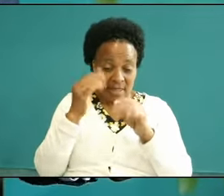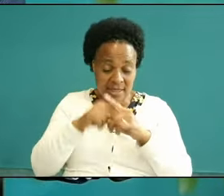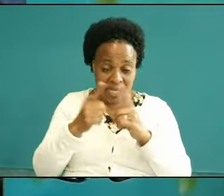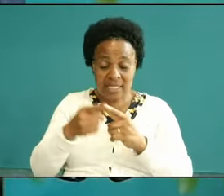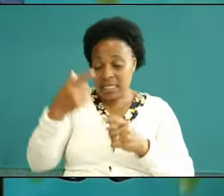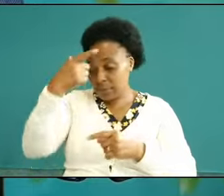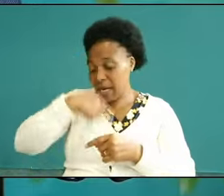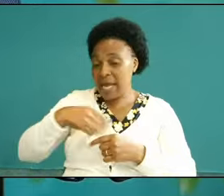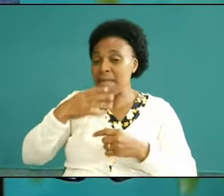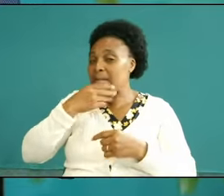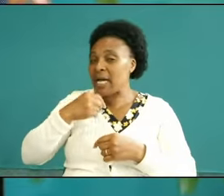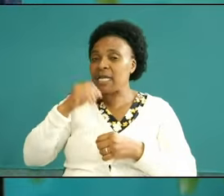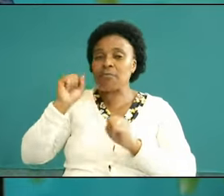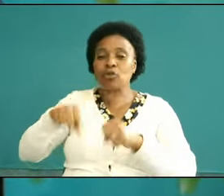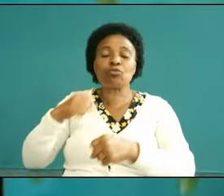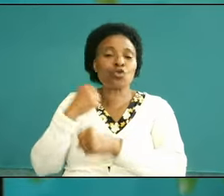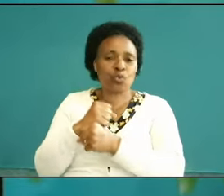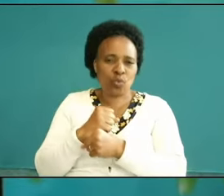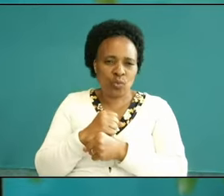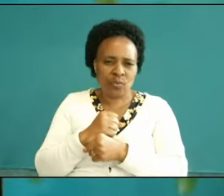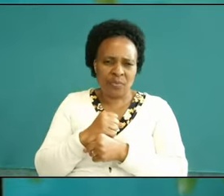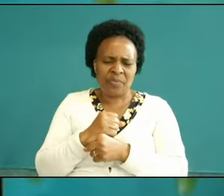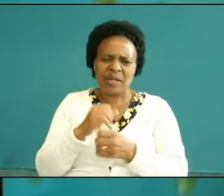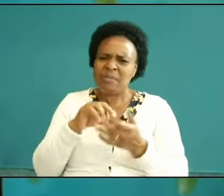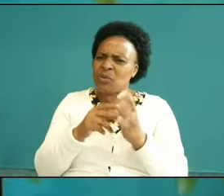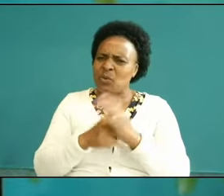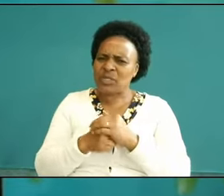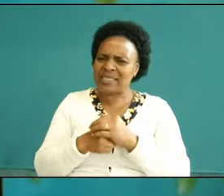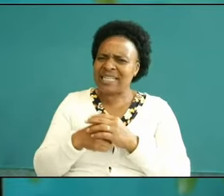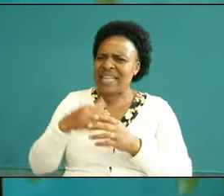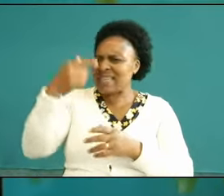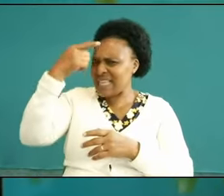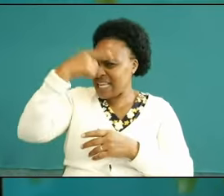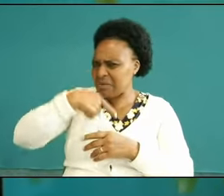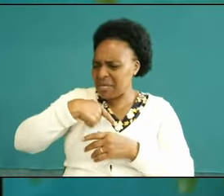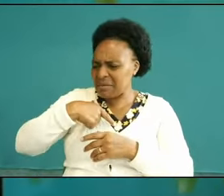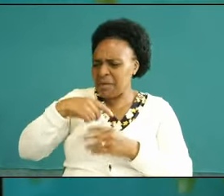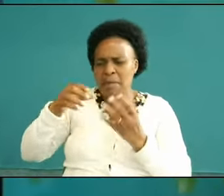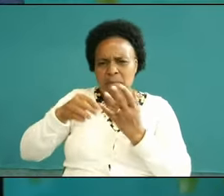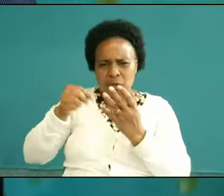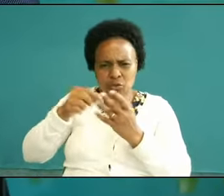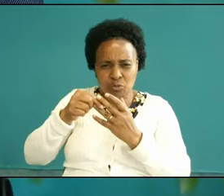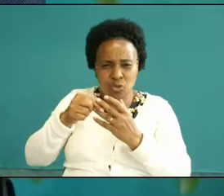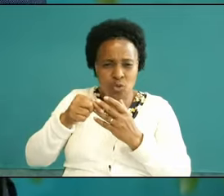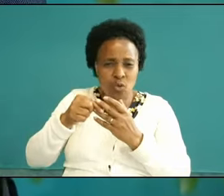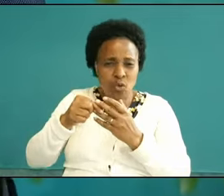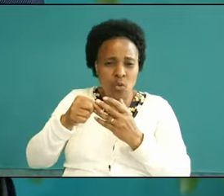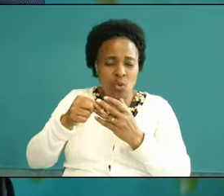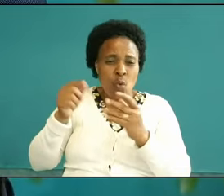but I find there's one thing the blind are completely disadvantaged when it comes to